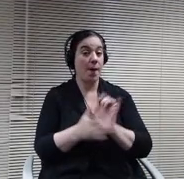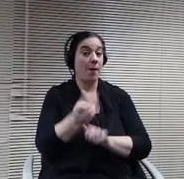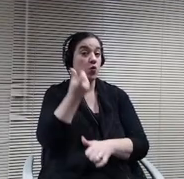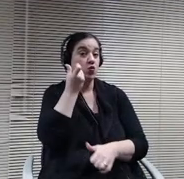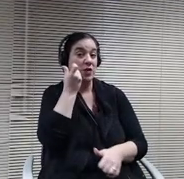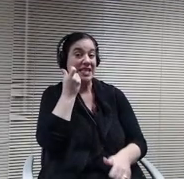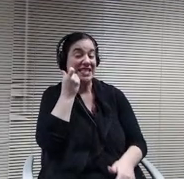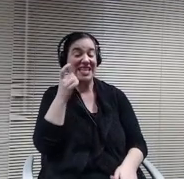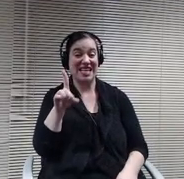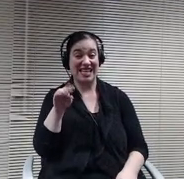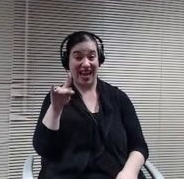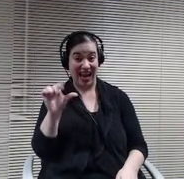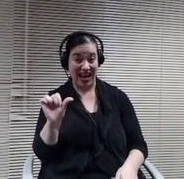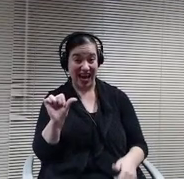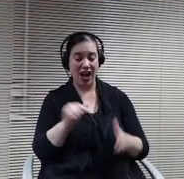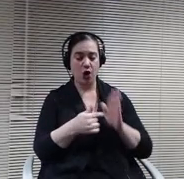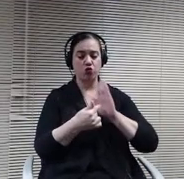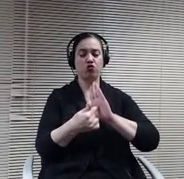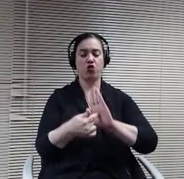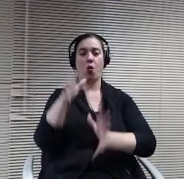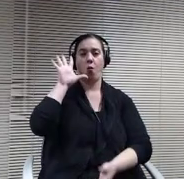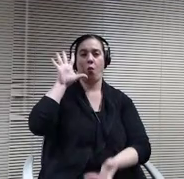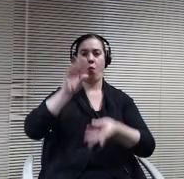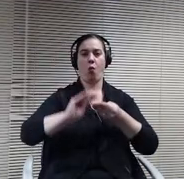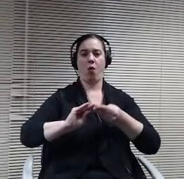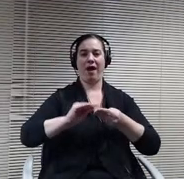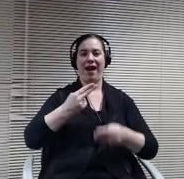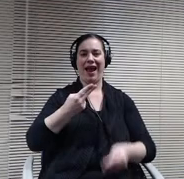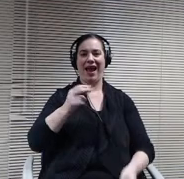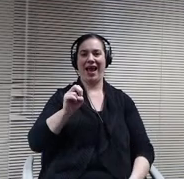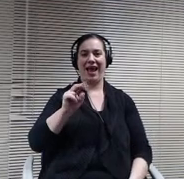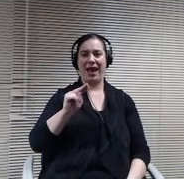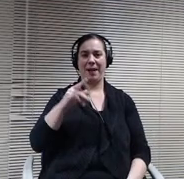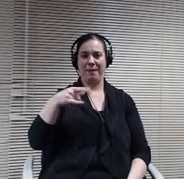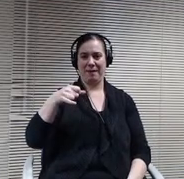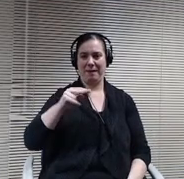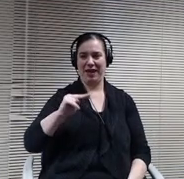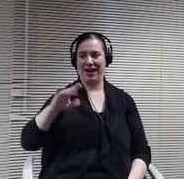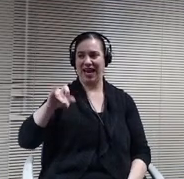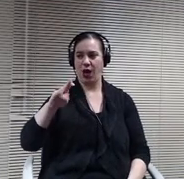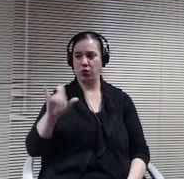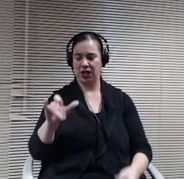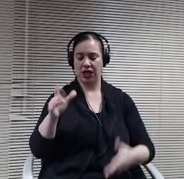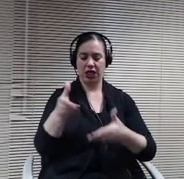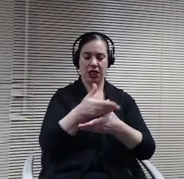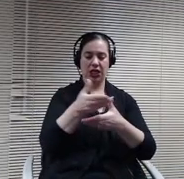period between the mid December and the end of December is 30.0